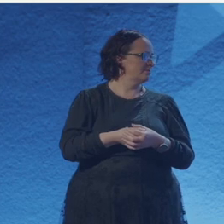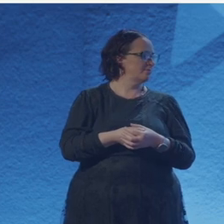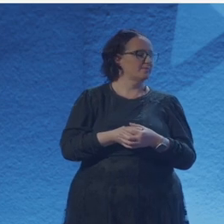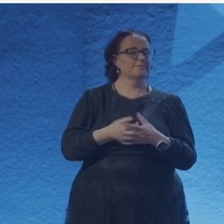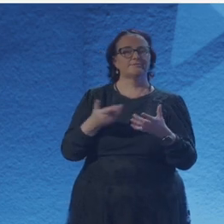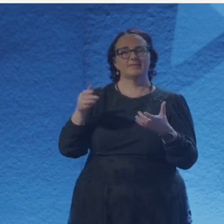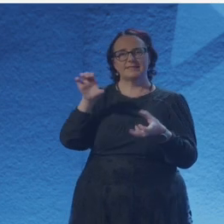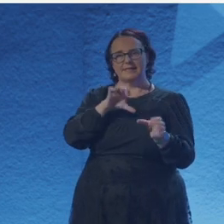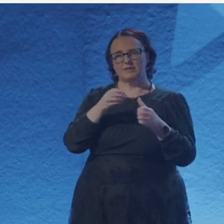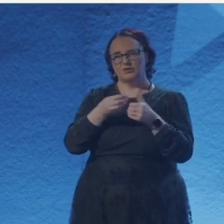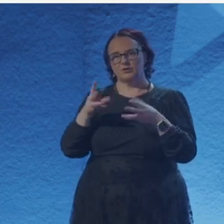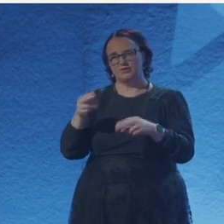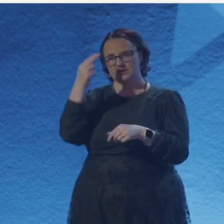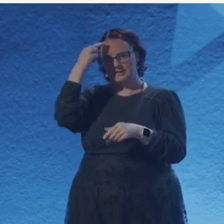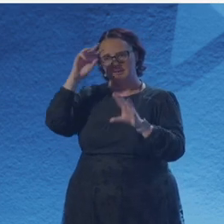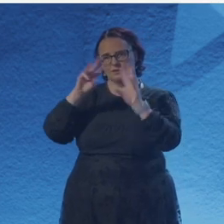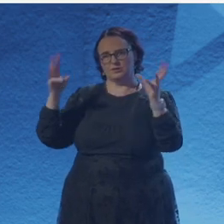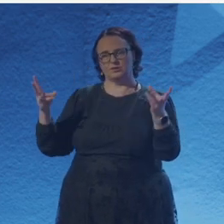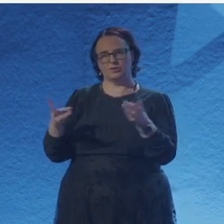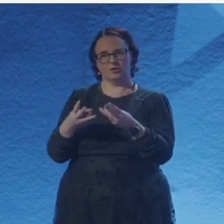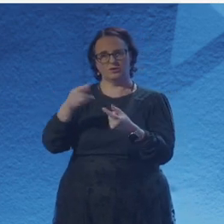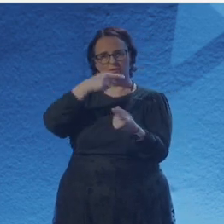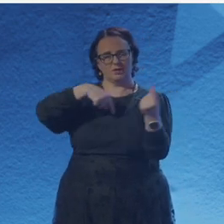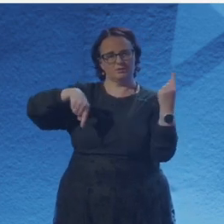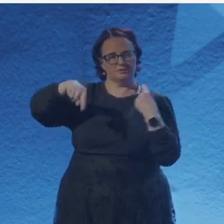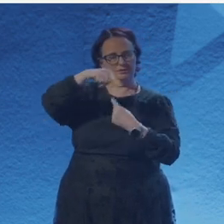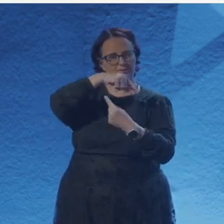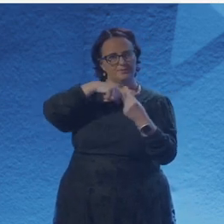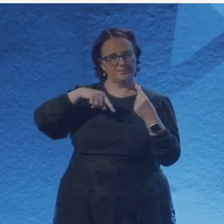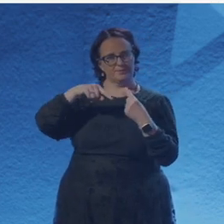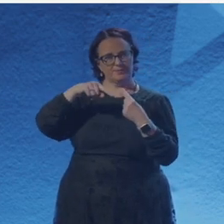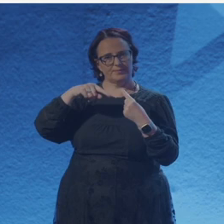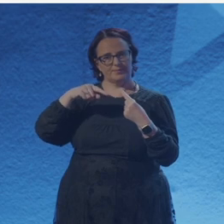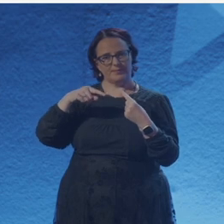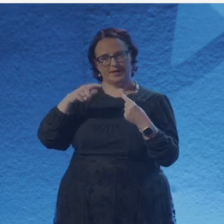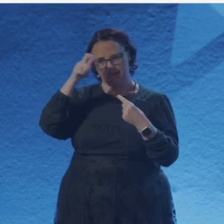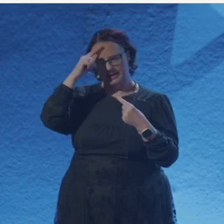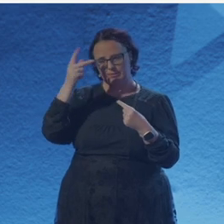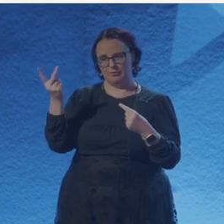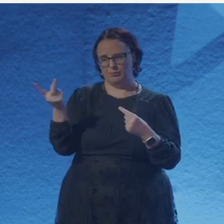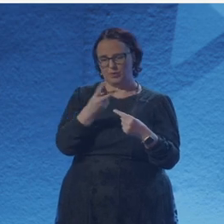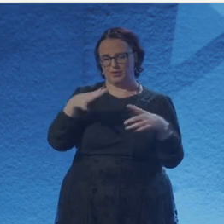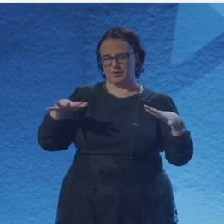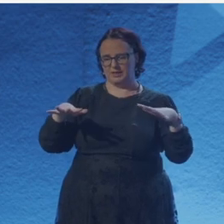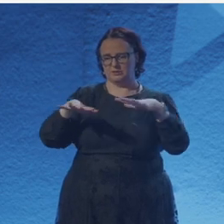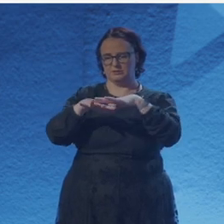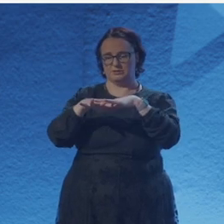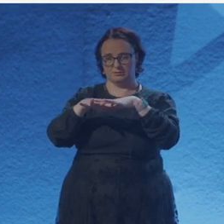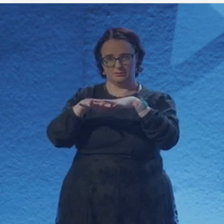And then when I sit down to write, I kind of delve into them and expand and distill and sort of form a poem out of them.